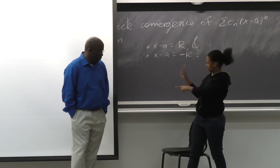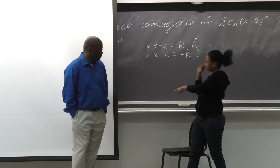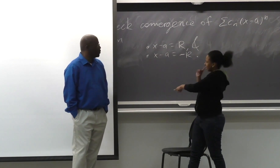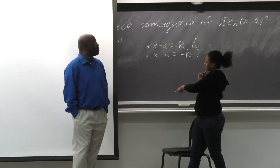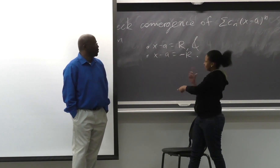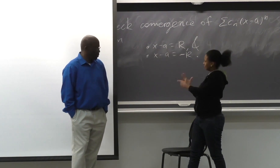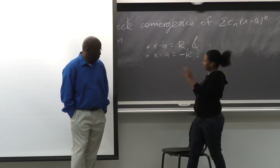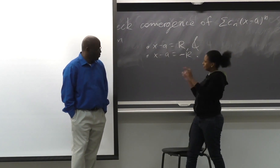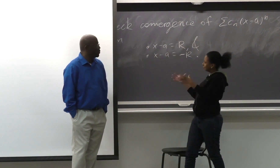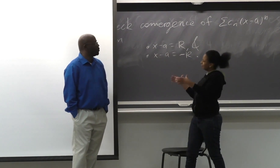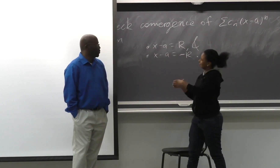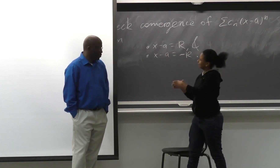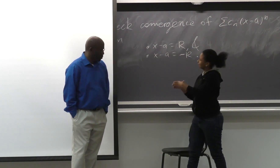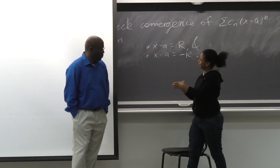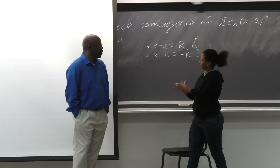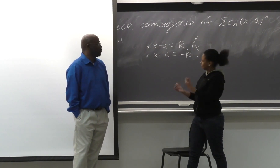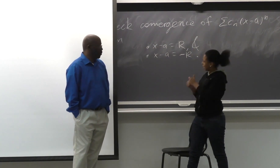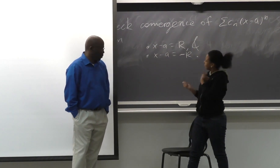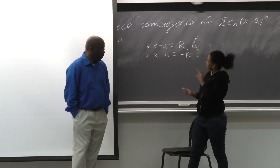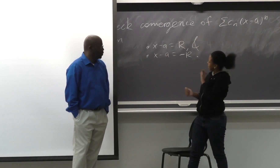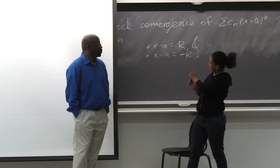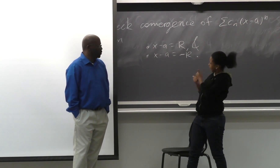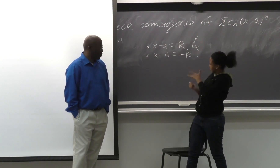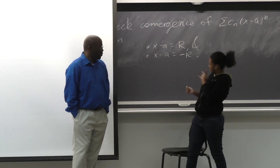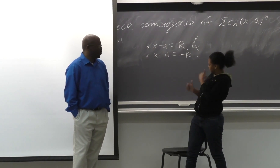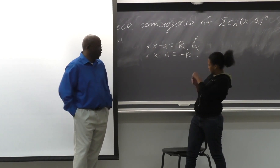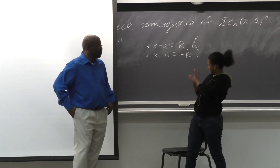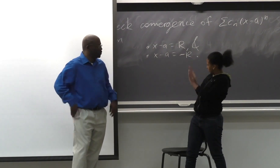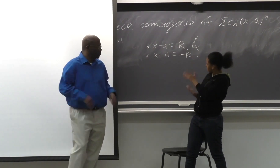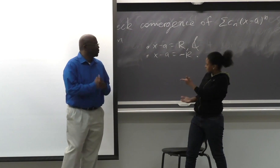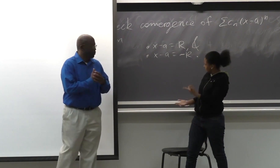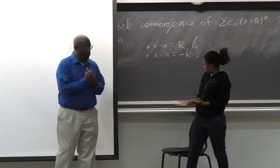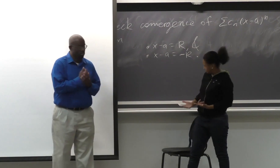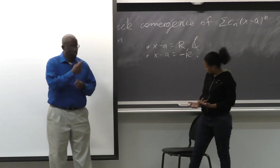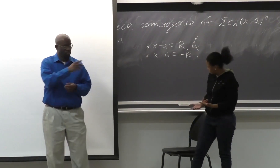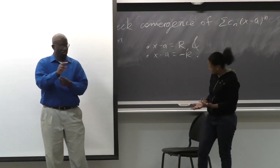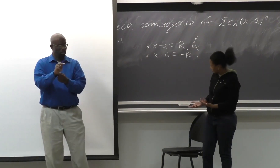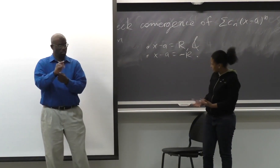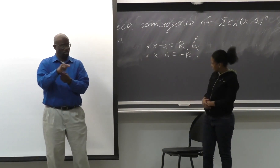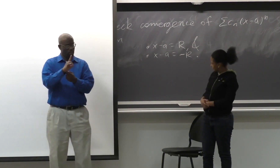before, like with hearing and deaf people in this capacity. What was your experience like in college?